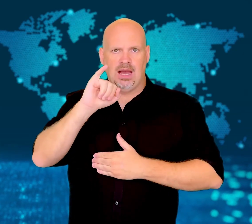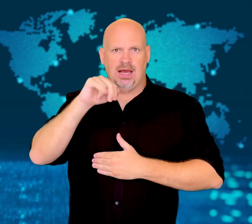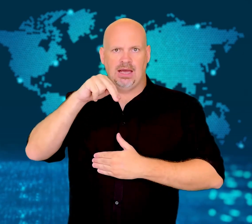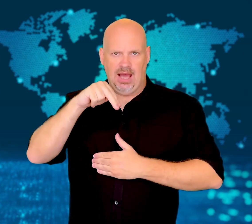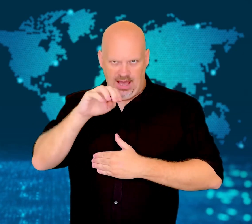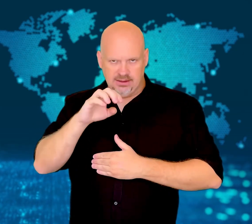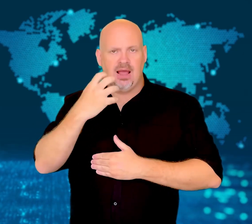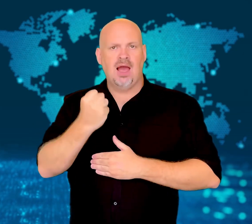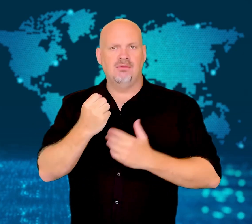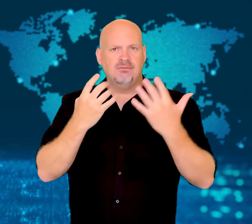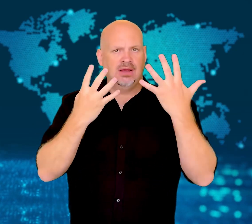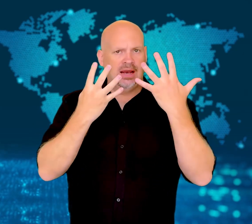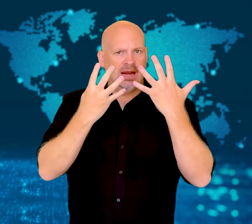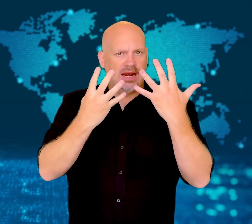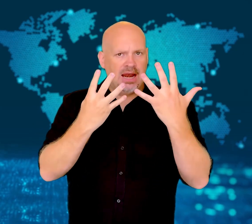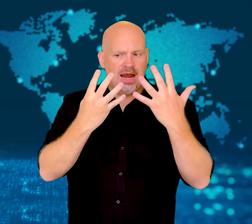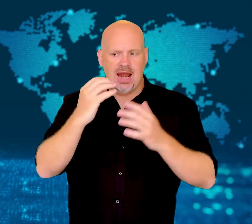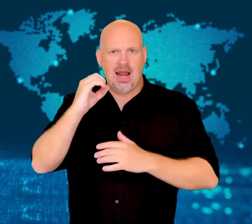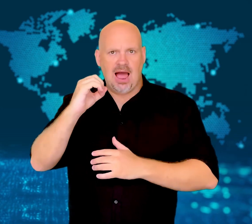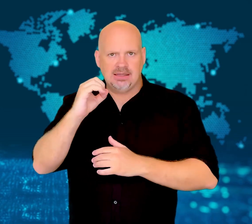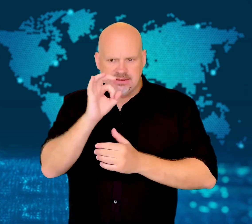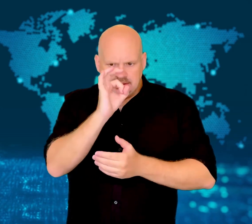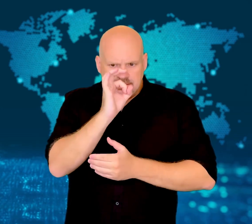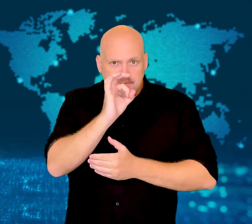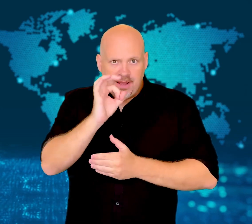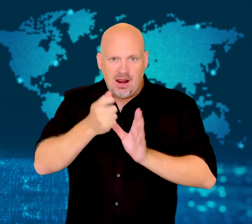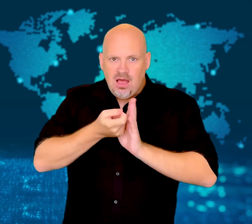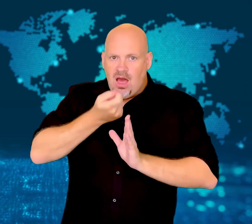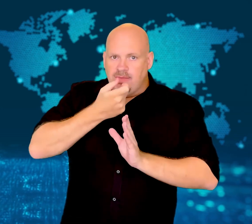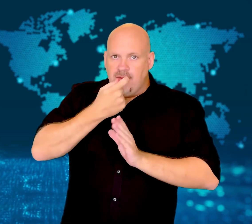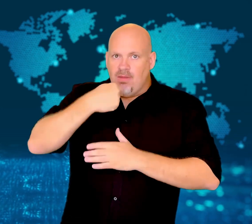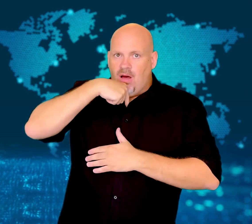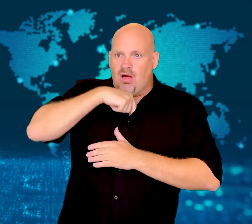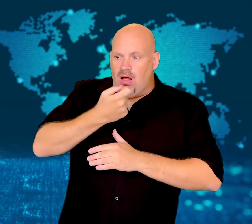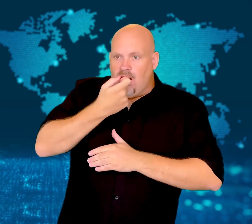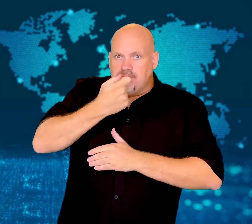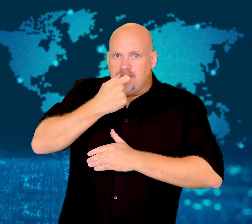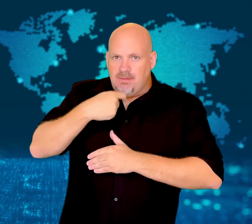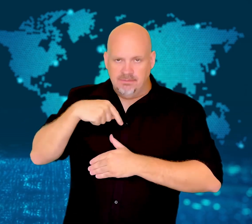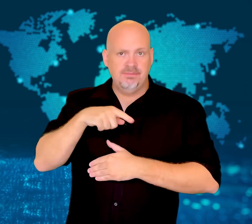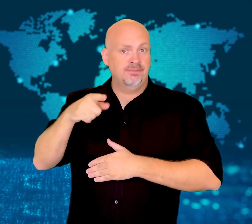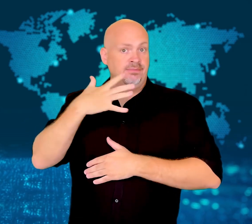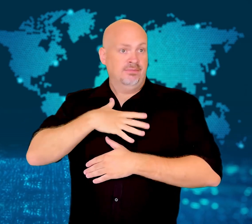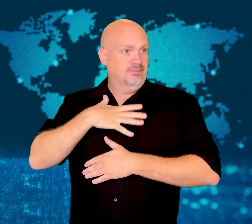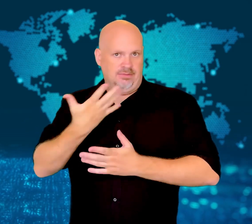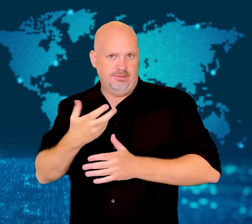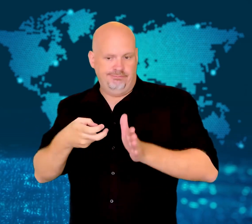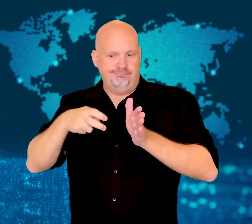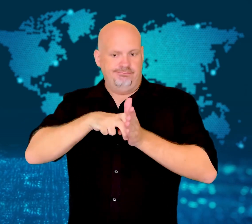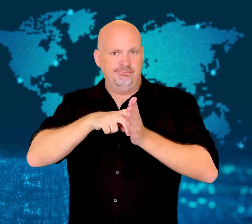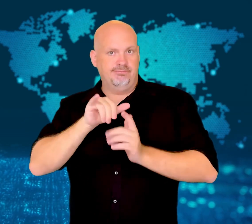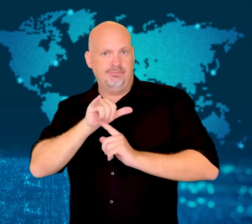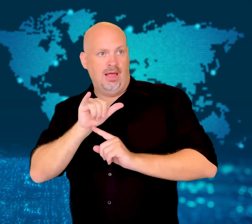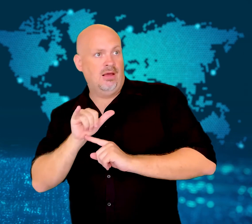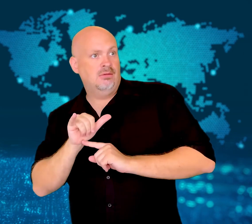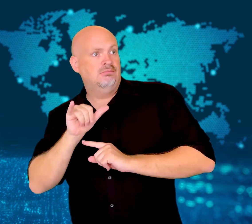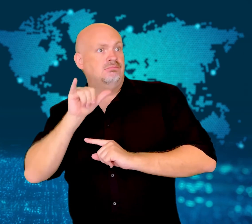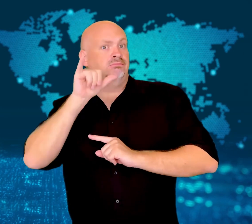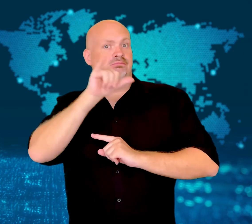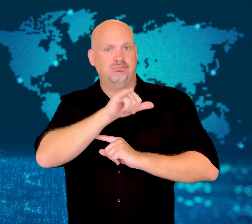after being caught ingesting 90 pellets of cocaine.